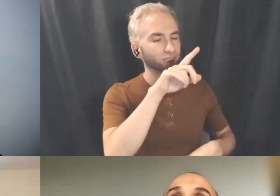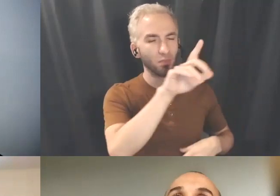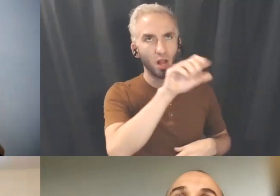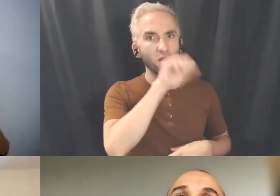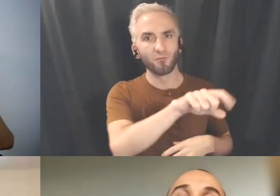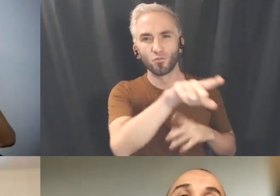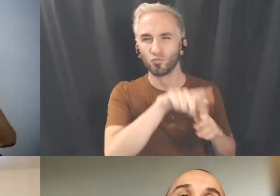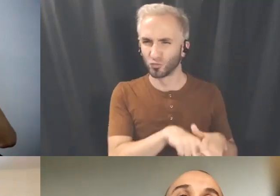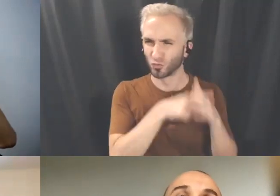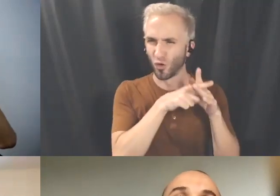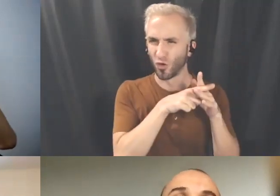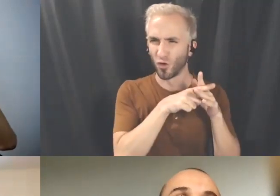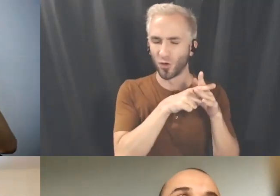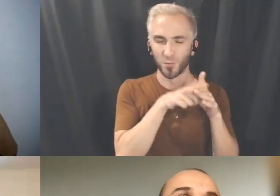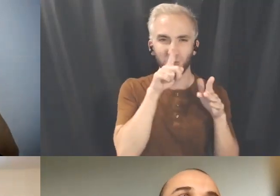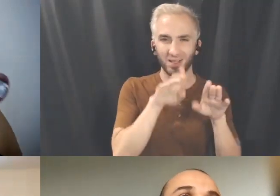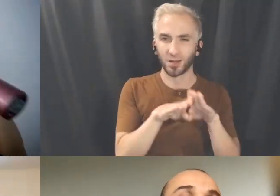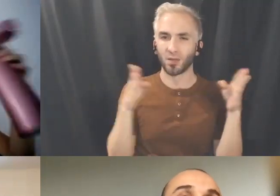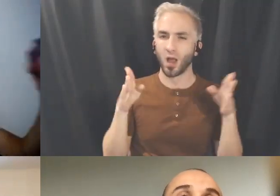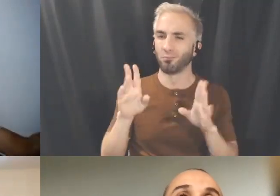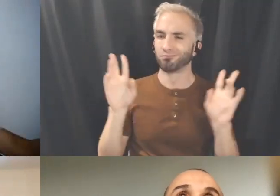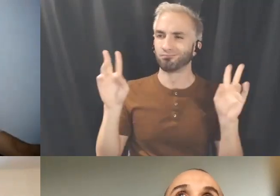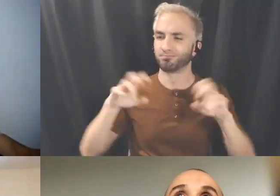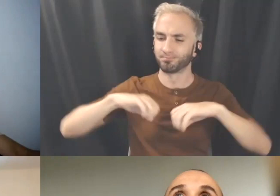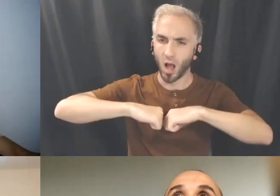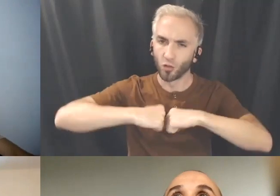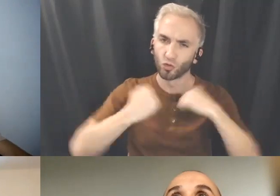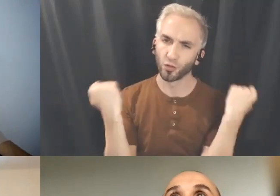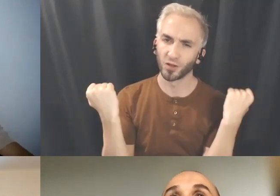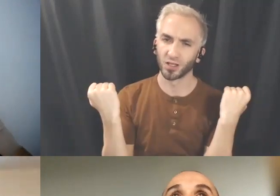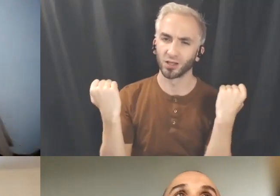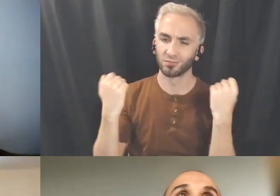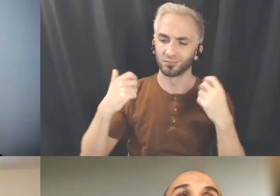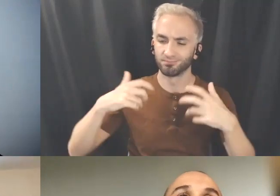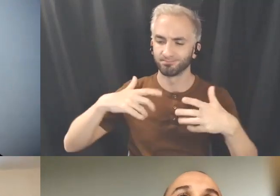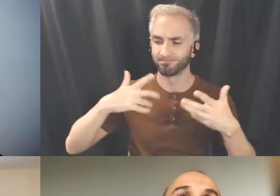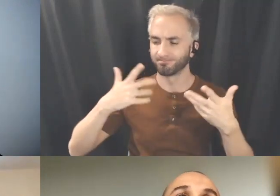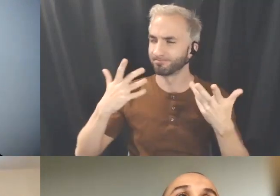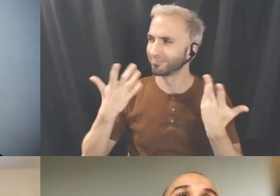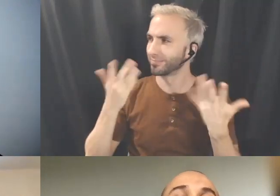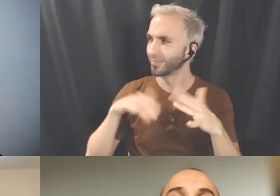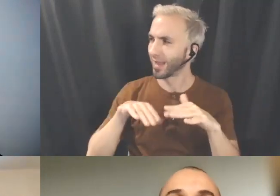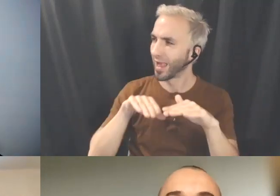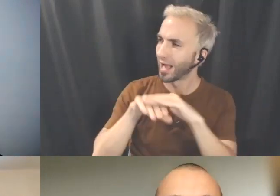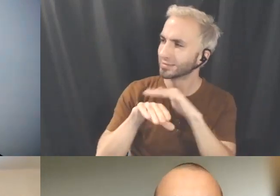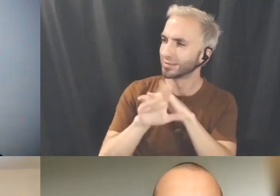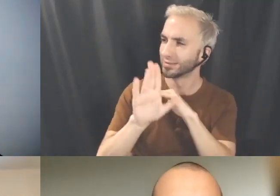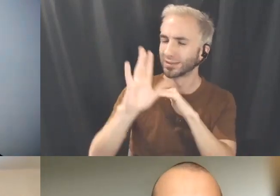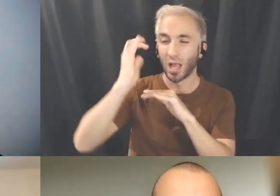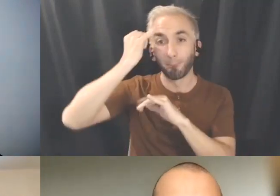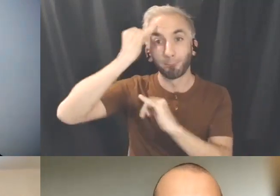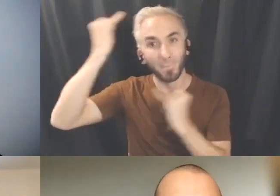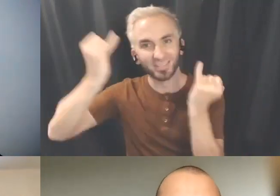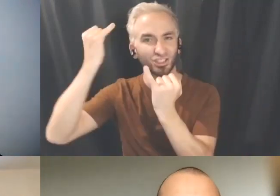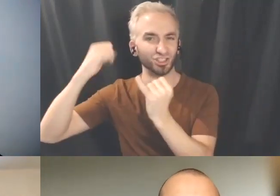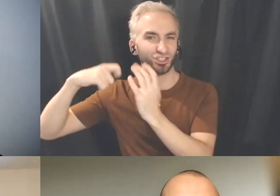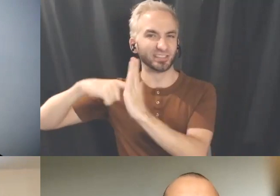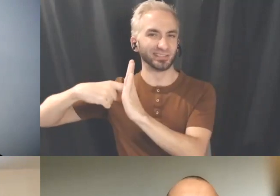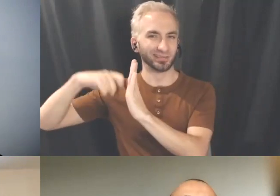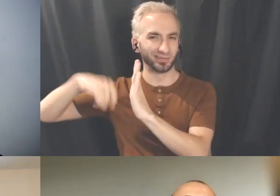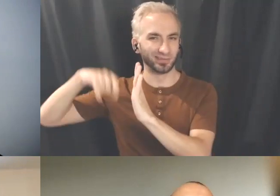place of unearthing or accessing imagination you know, and it's such a beautiful